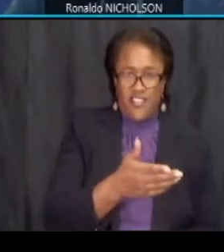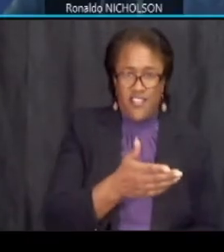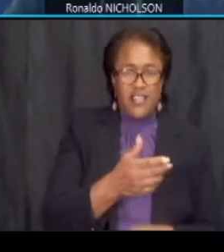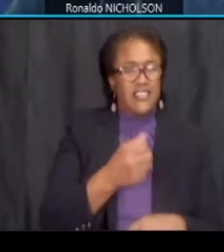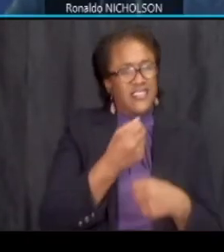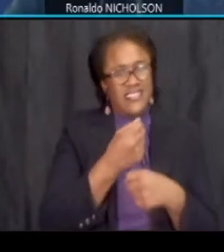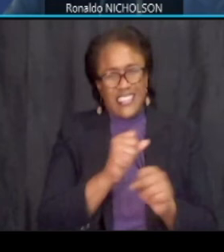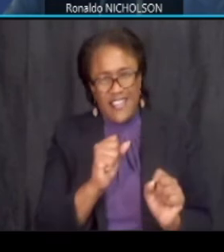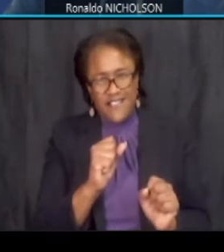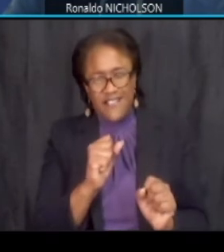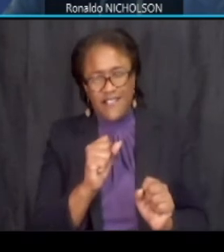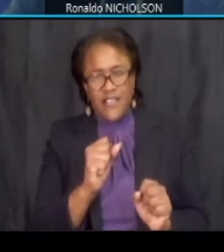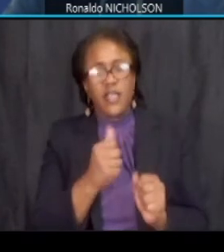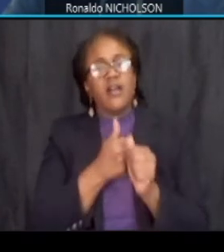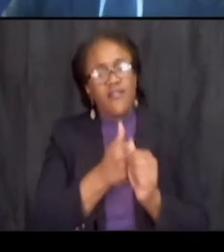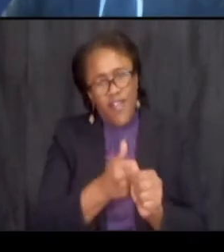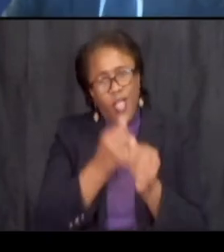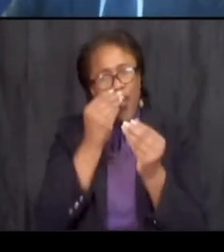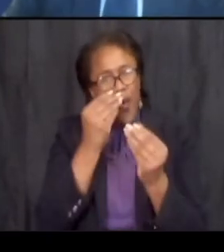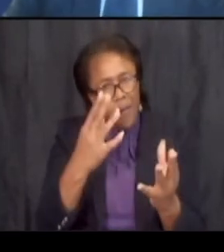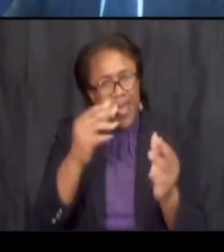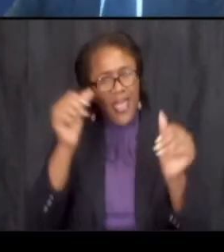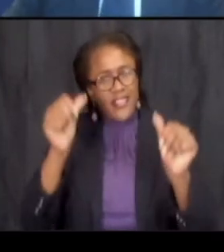so please obey the signs phase three